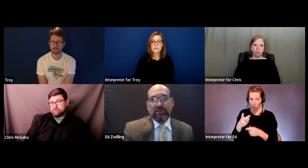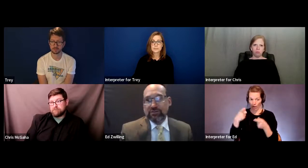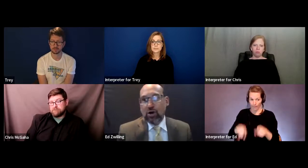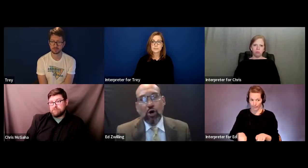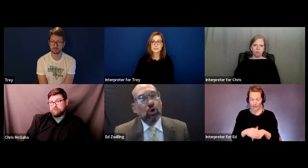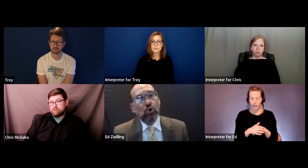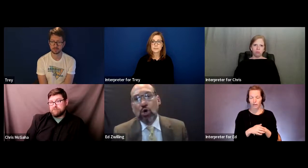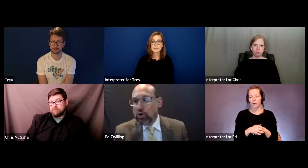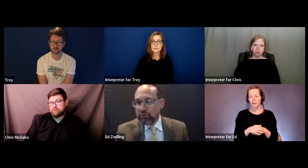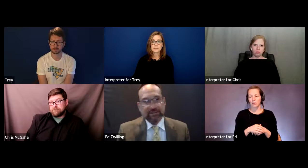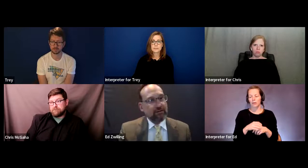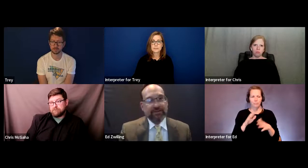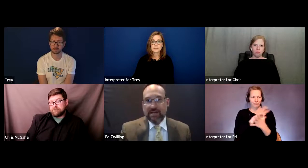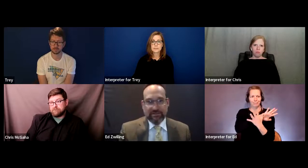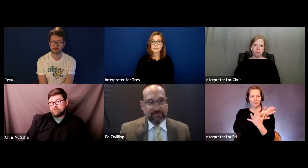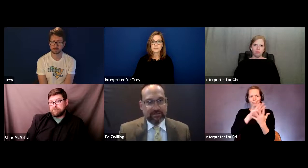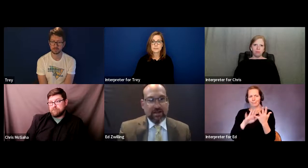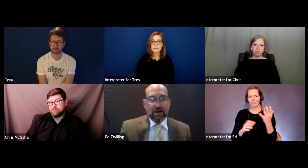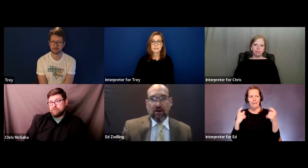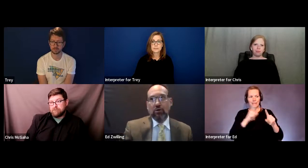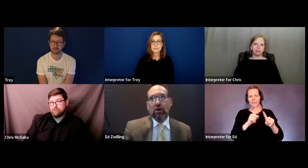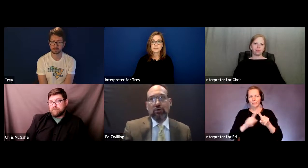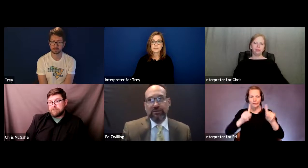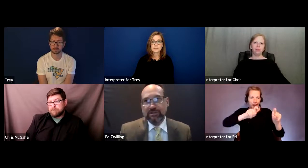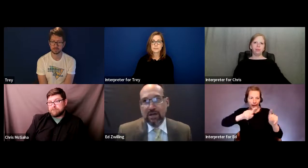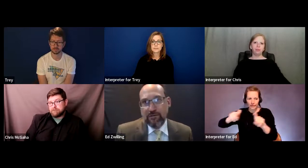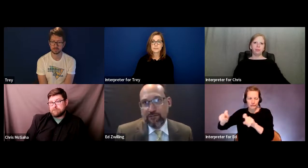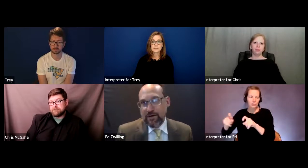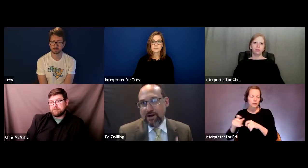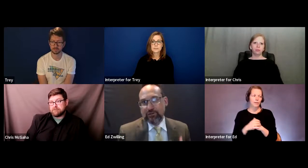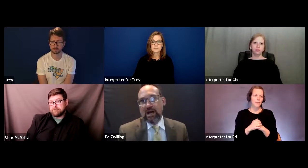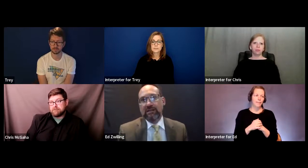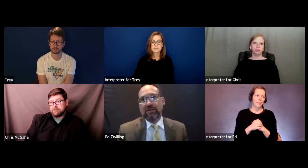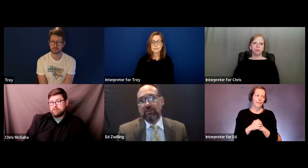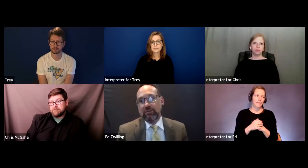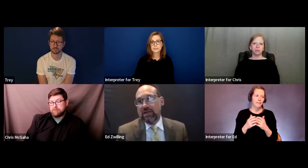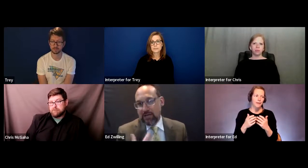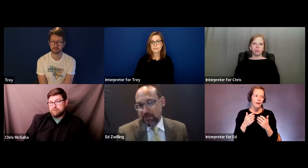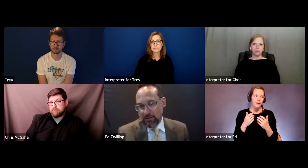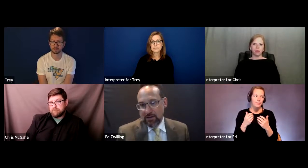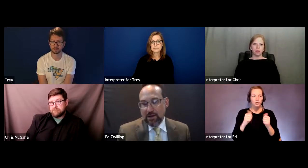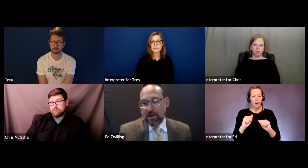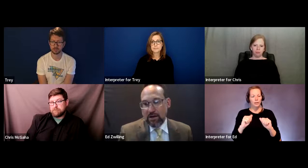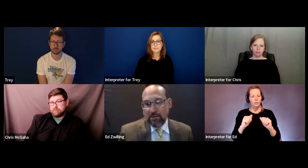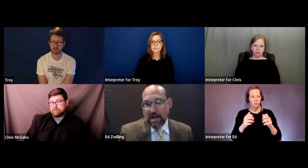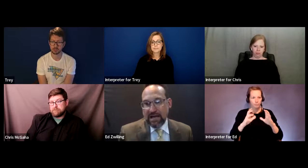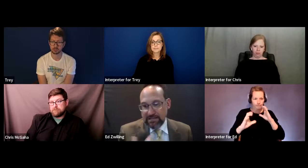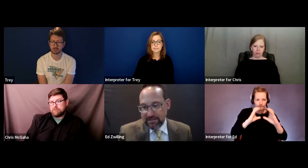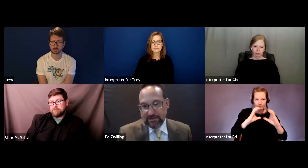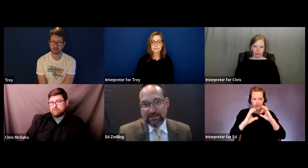And just a whole host of tests, a whole host of trying to communicate ideas